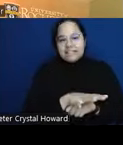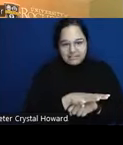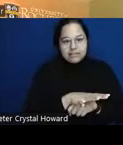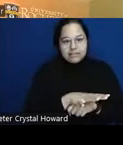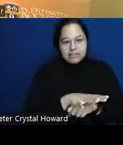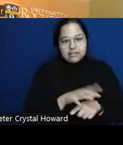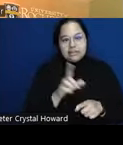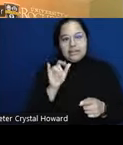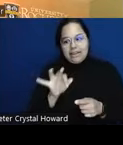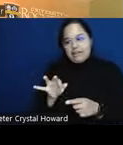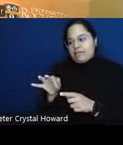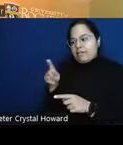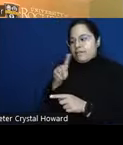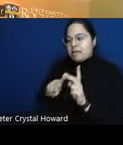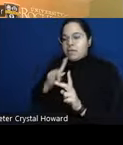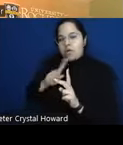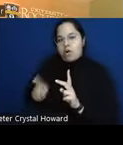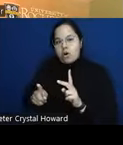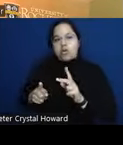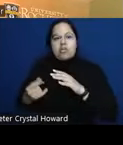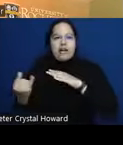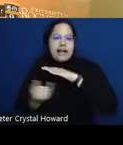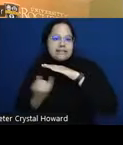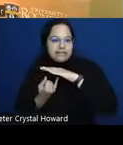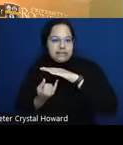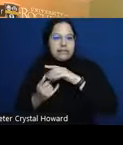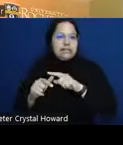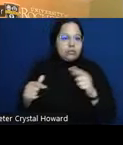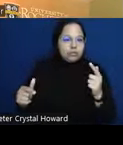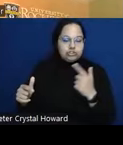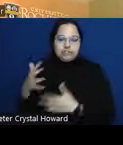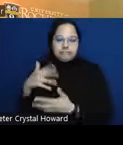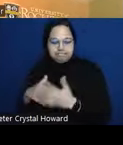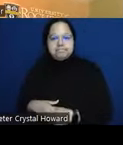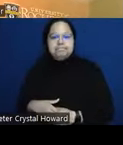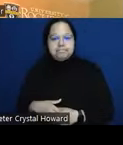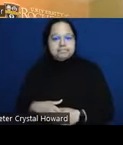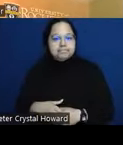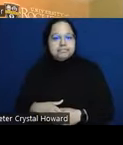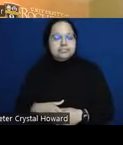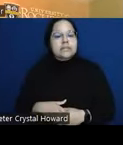so I focused my work mostly on Spanish speakers recently cultural social engagement um is when